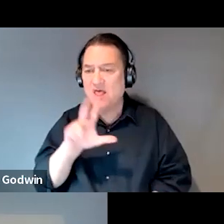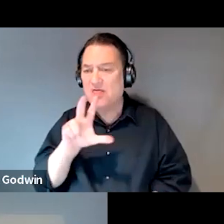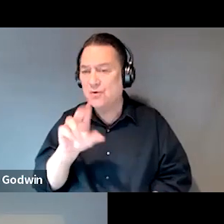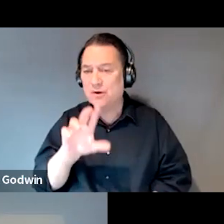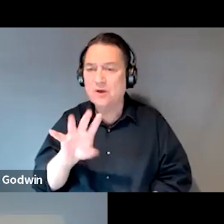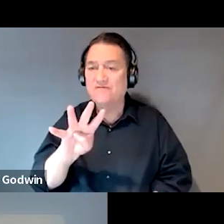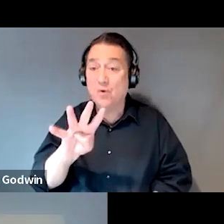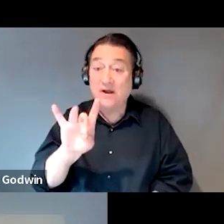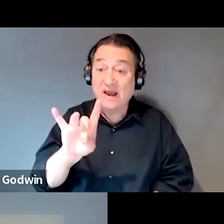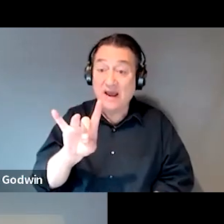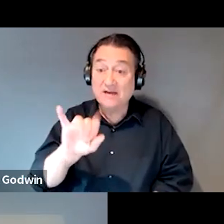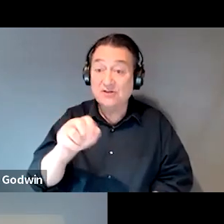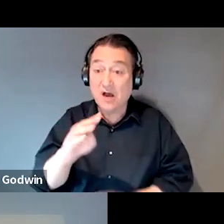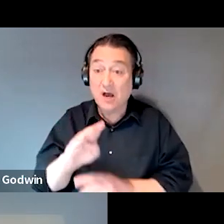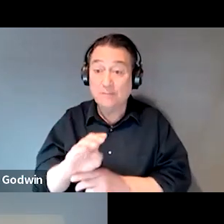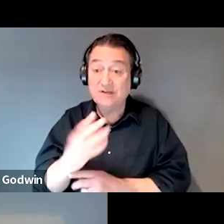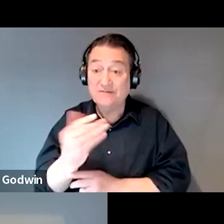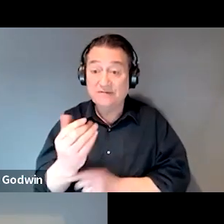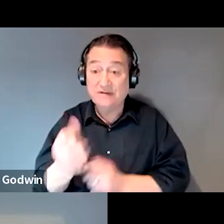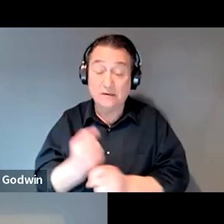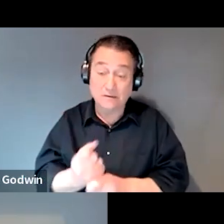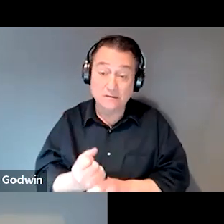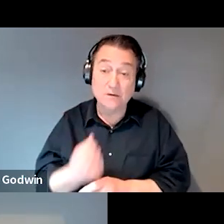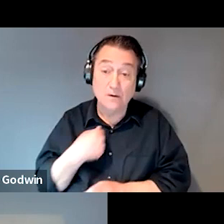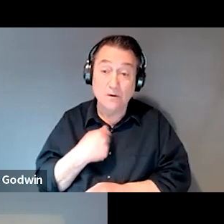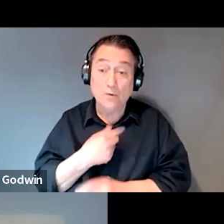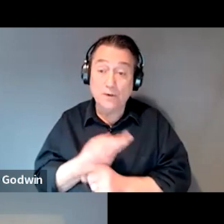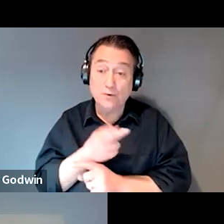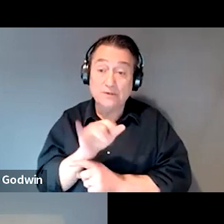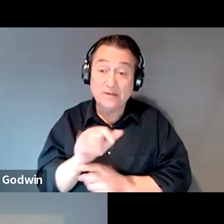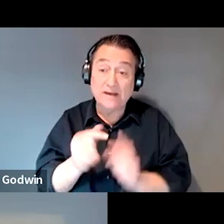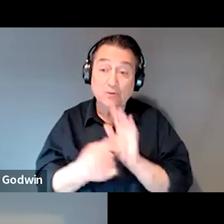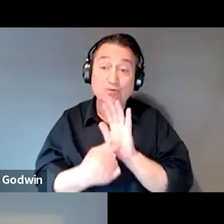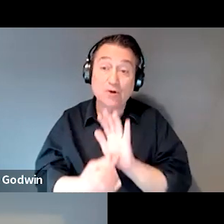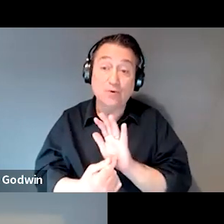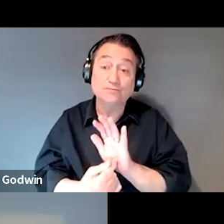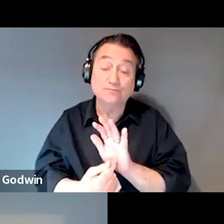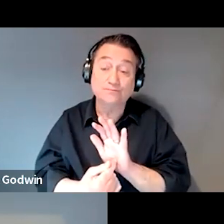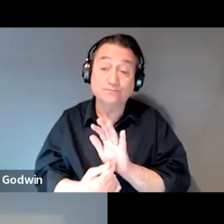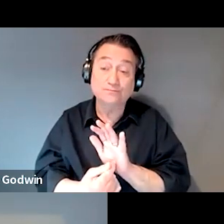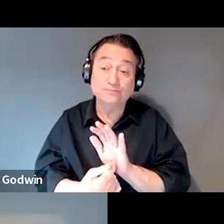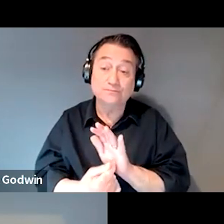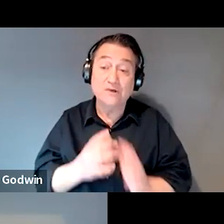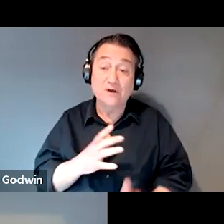in the span of 15 years so we could definitely use that to show that she's fine with getting the job.